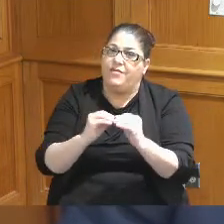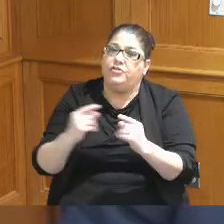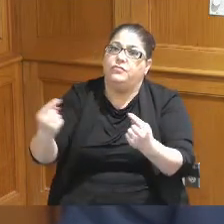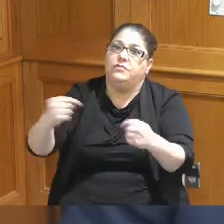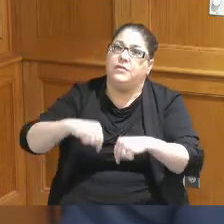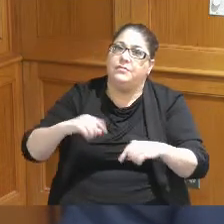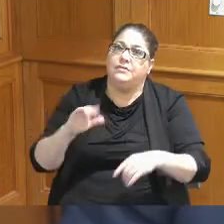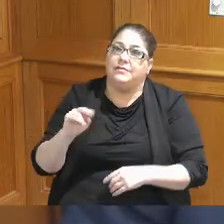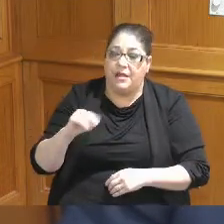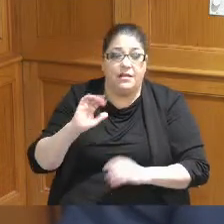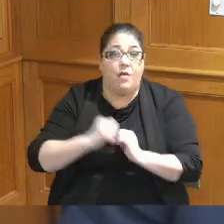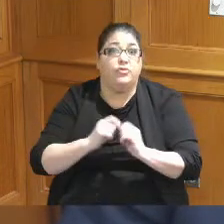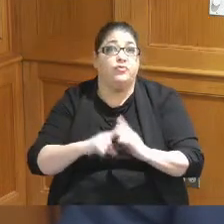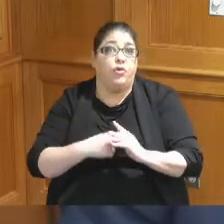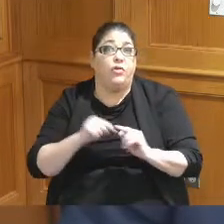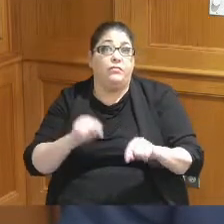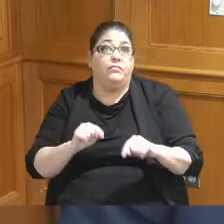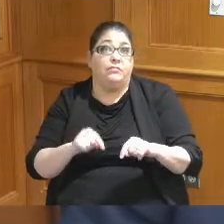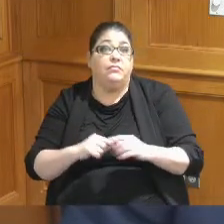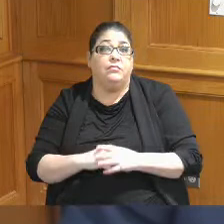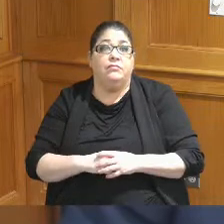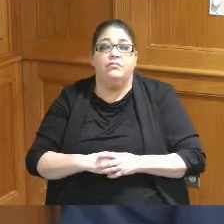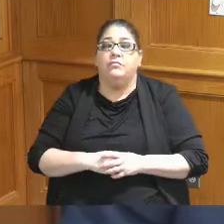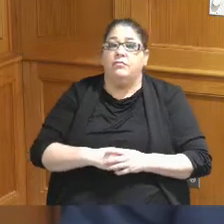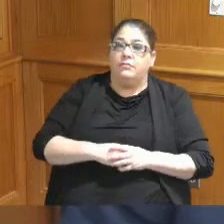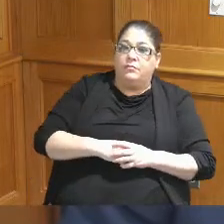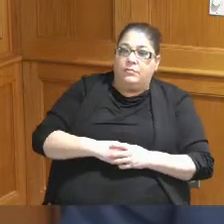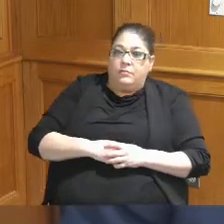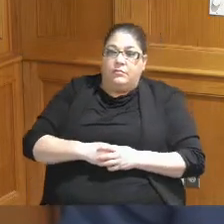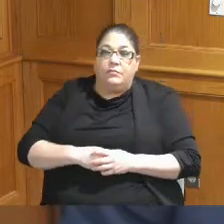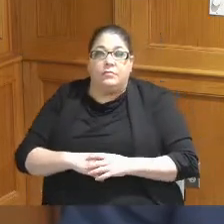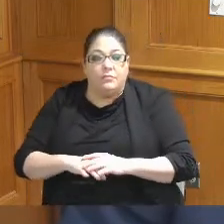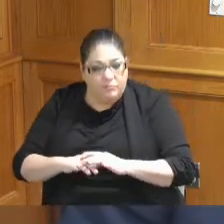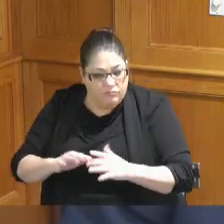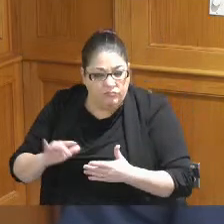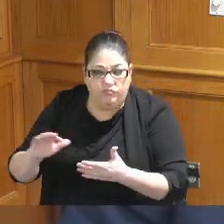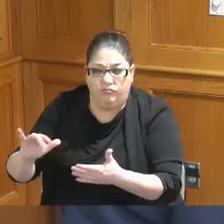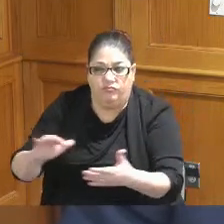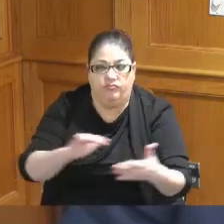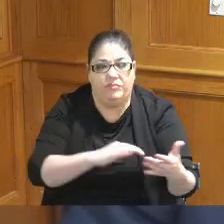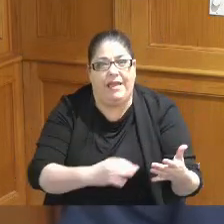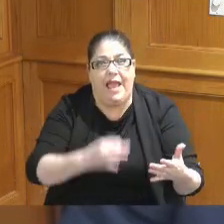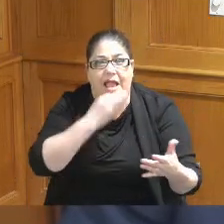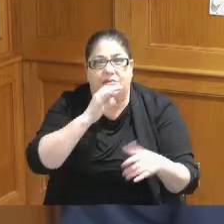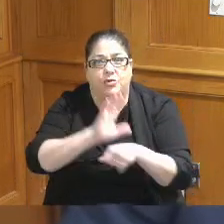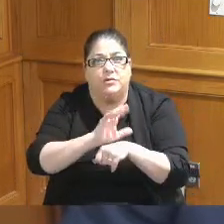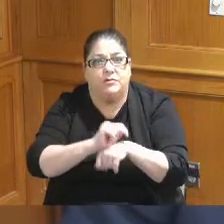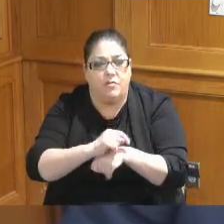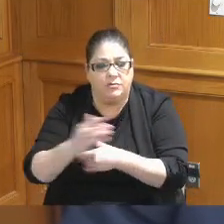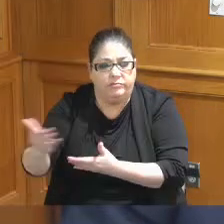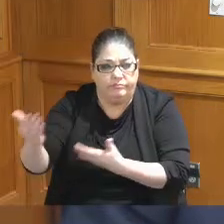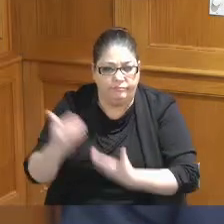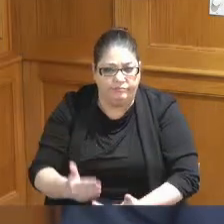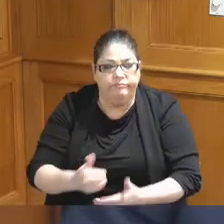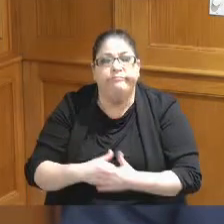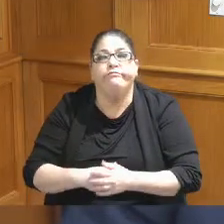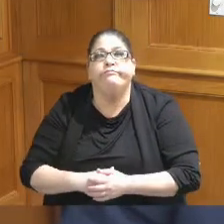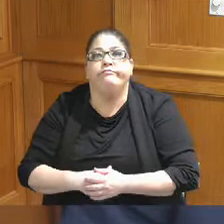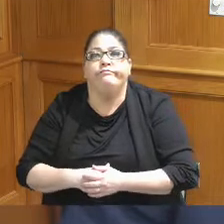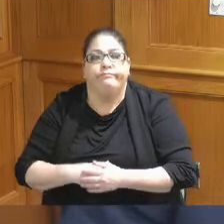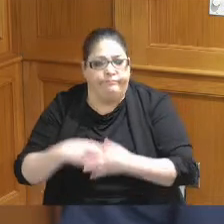that's where this started and we we got the expert consultants in they told us that we needed more